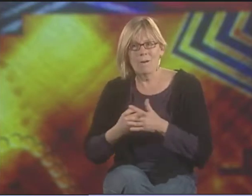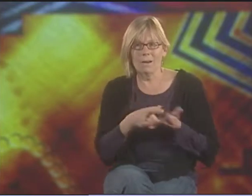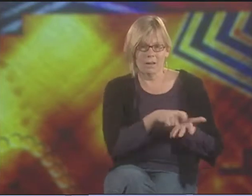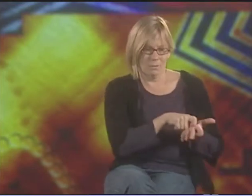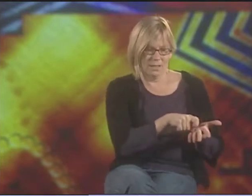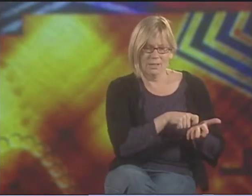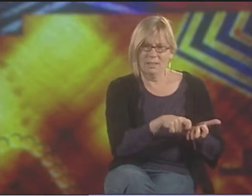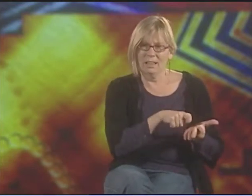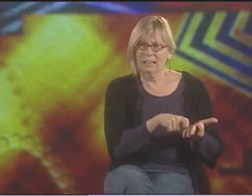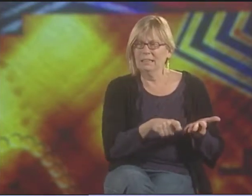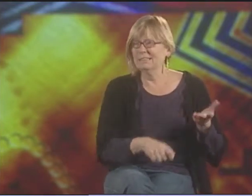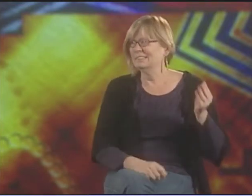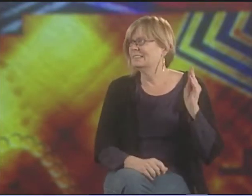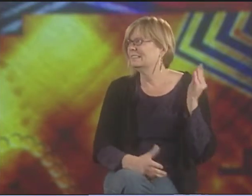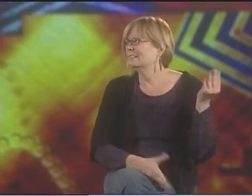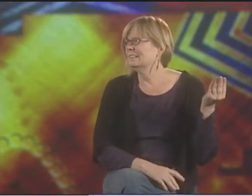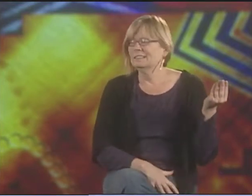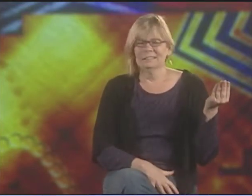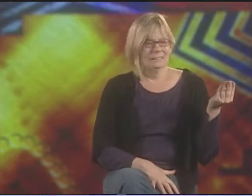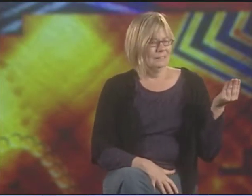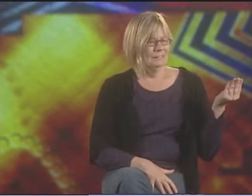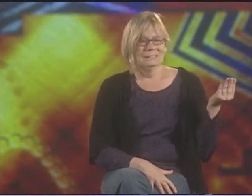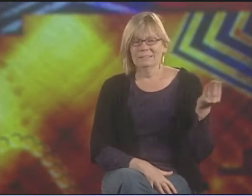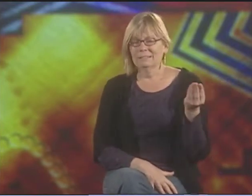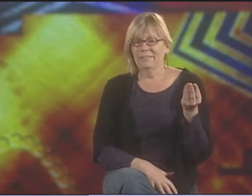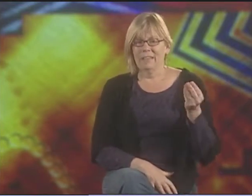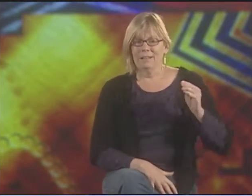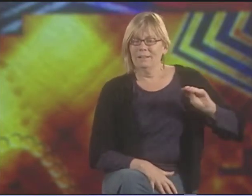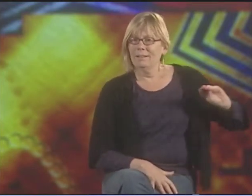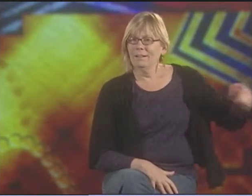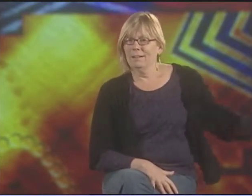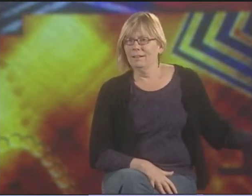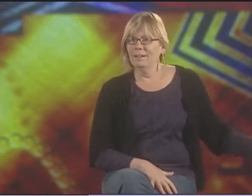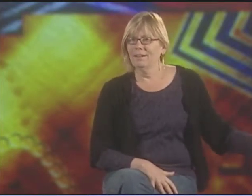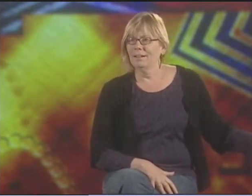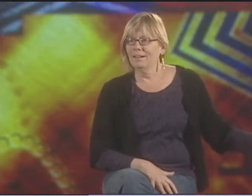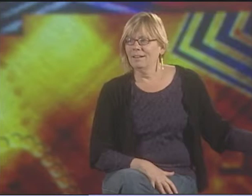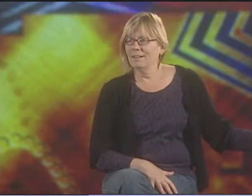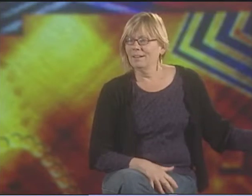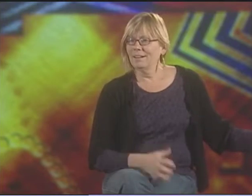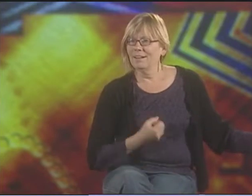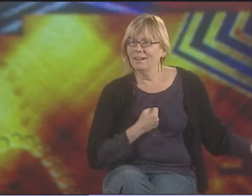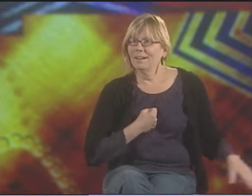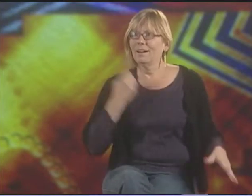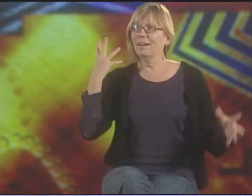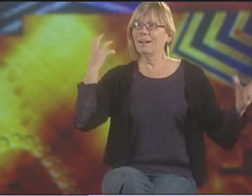ELLA AND VALLI BOTH TALK ABOUT HOW THEY STARTED OUT WRITING AND THEN THEY HAD TO PUT THAT ASIDE BECAUSE IT JUST DIDN'T WORK FOR THEM